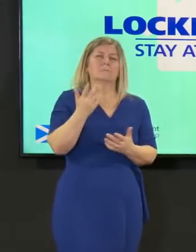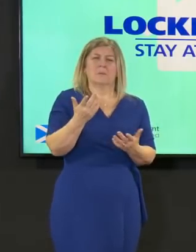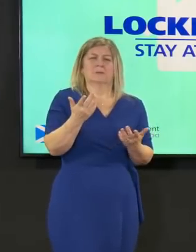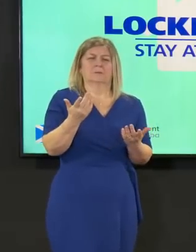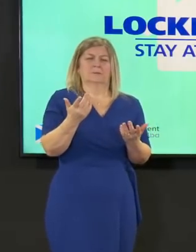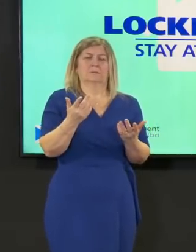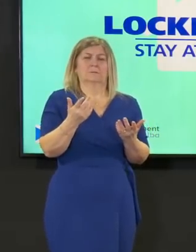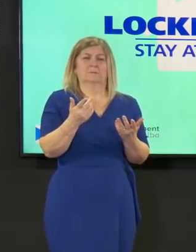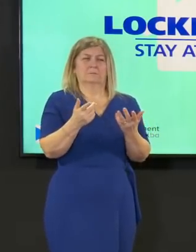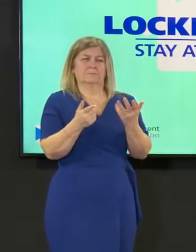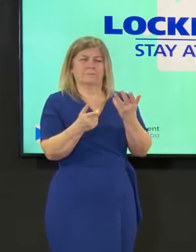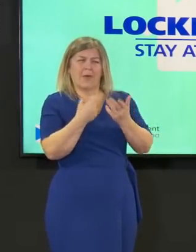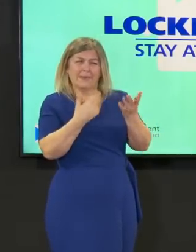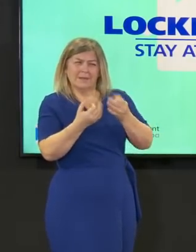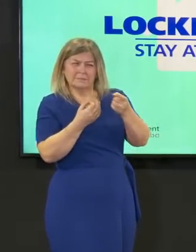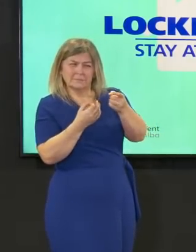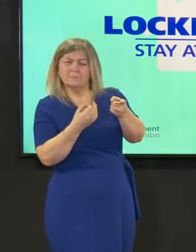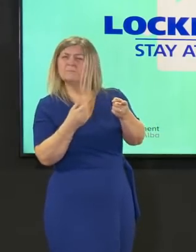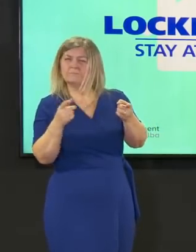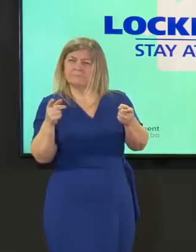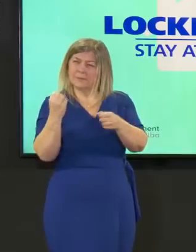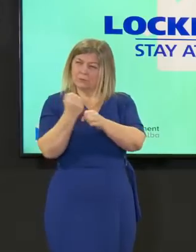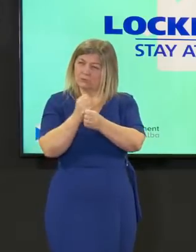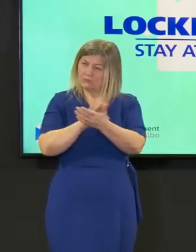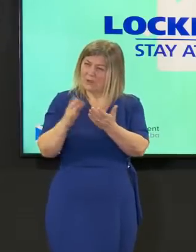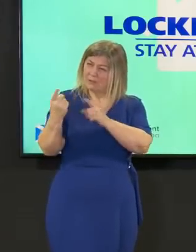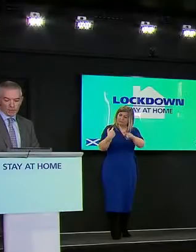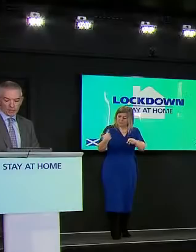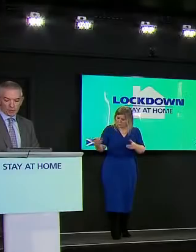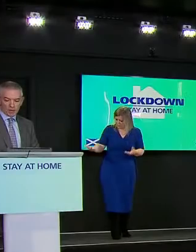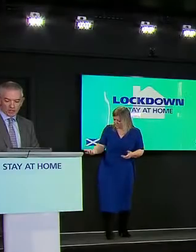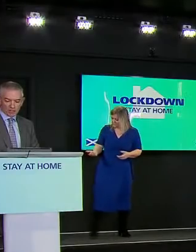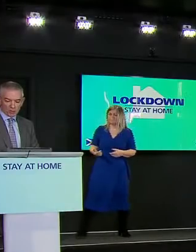question that you asked i'm sure gregor will be able to help us with so ben two parts to your